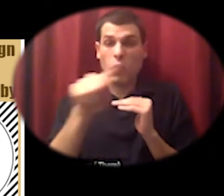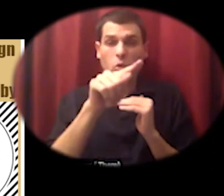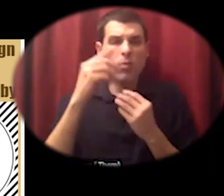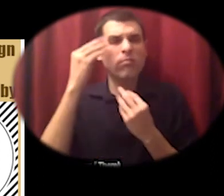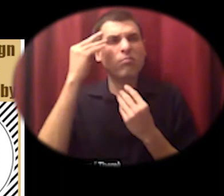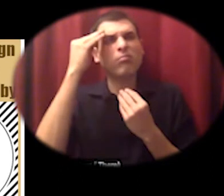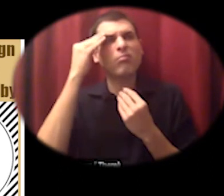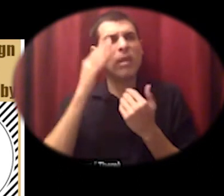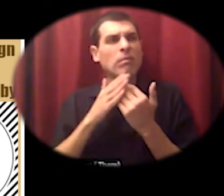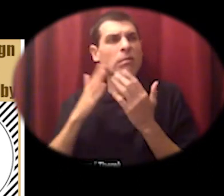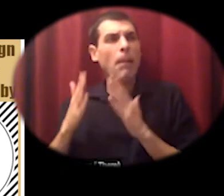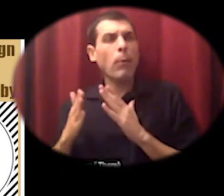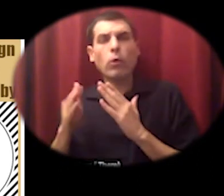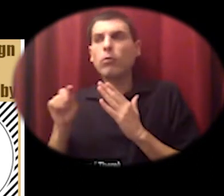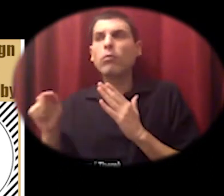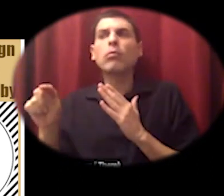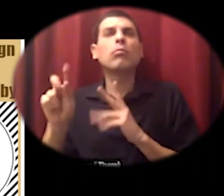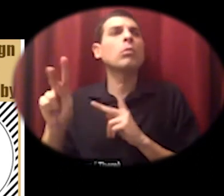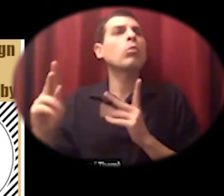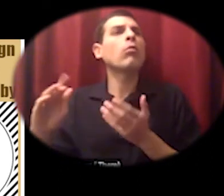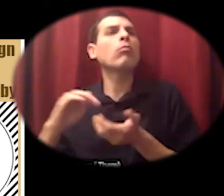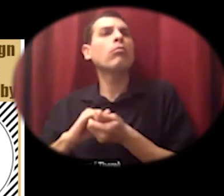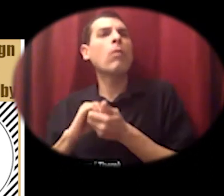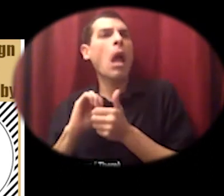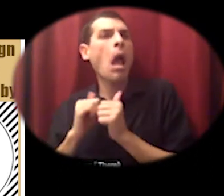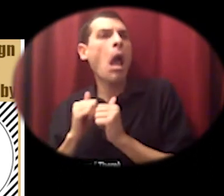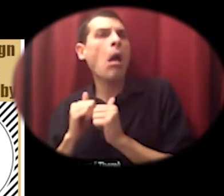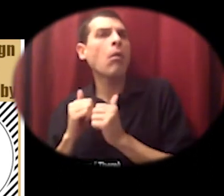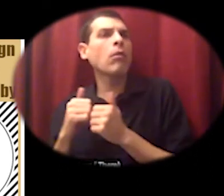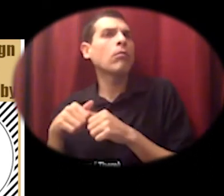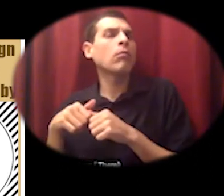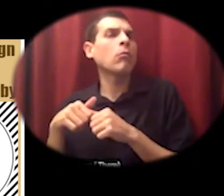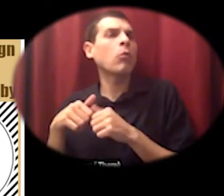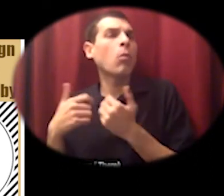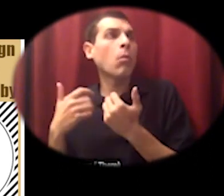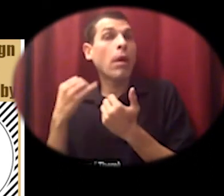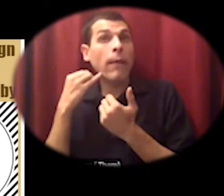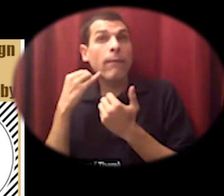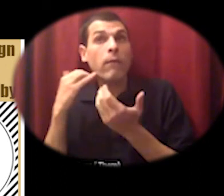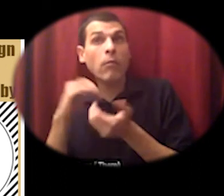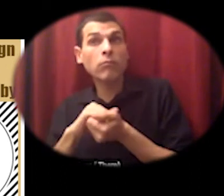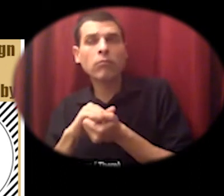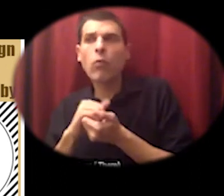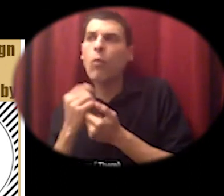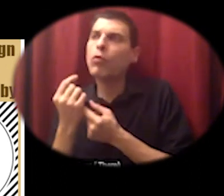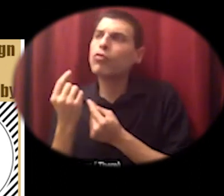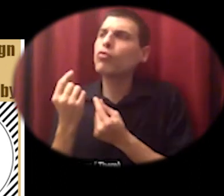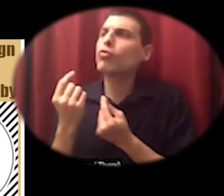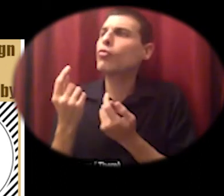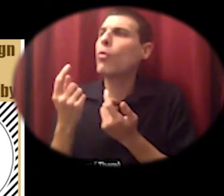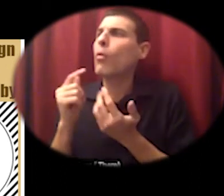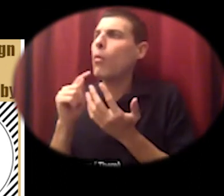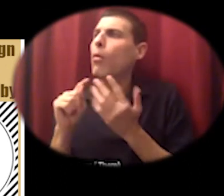as well as to find more communities and businesses that are practicing the same principles